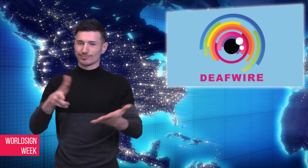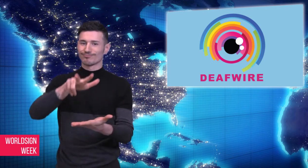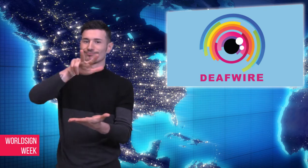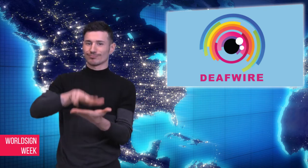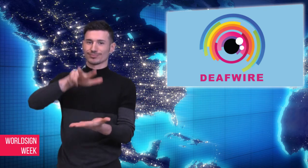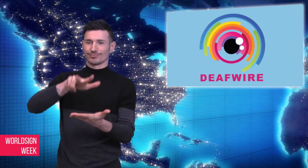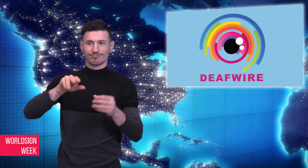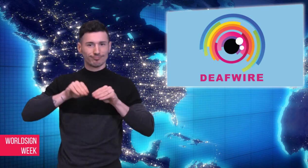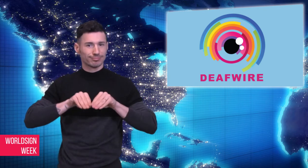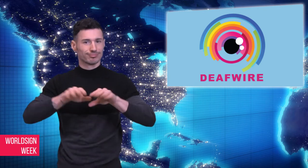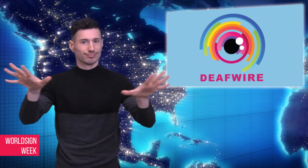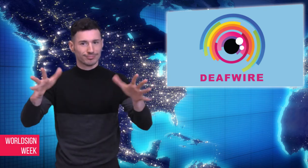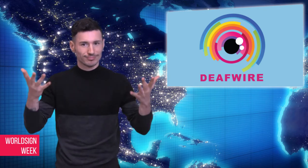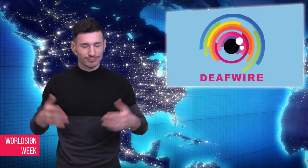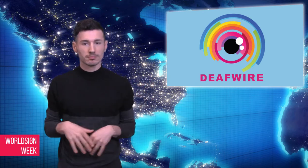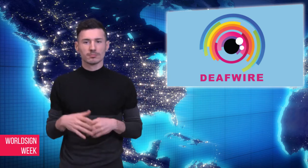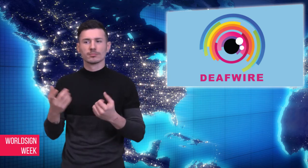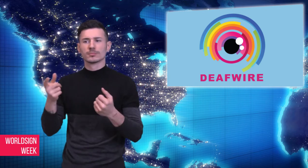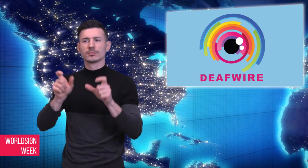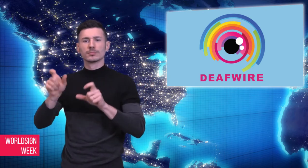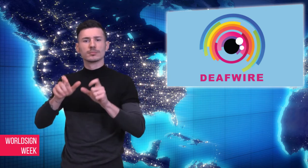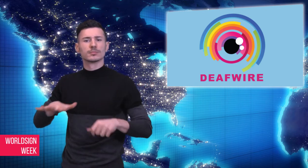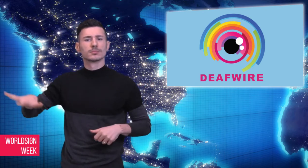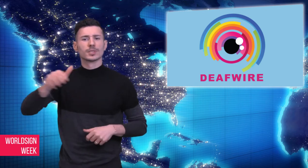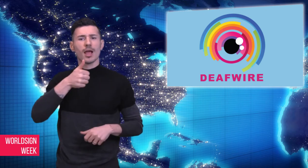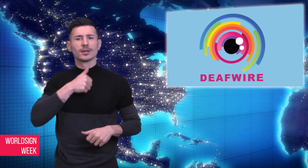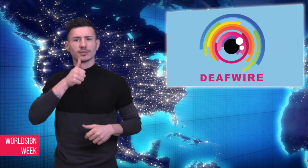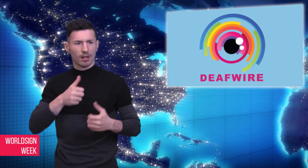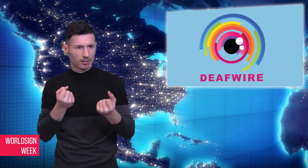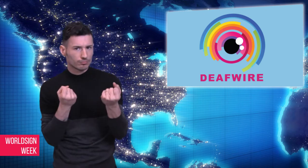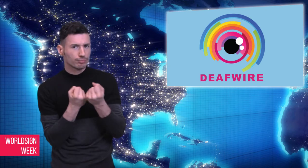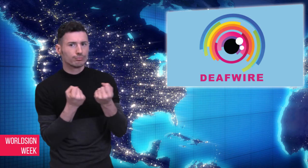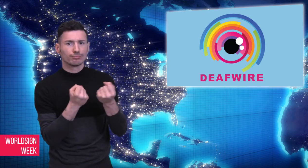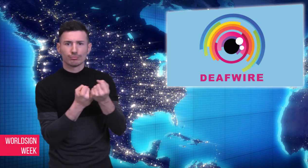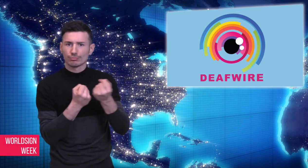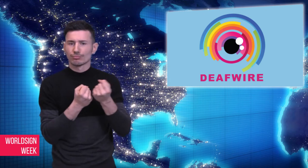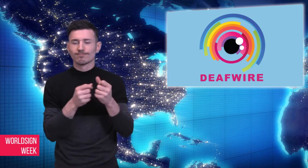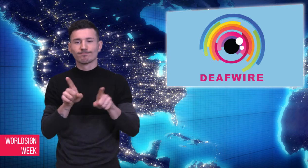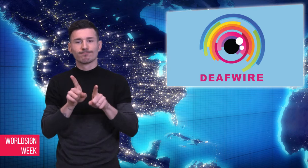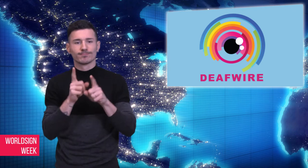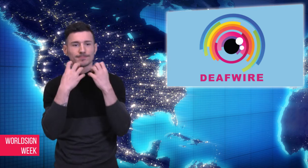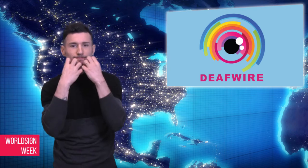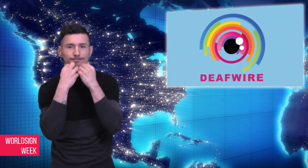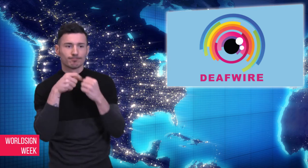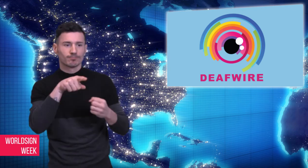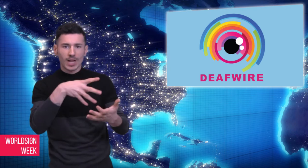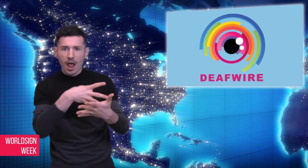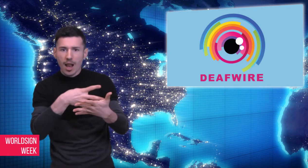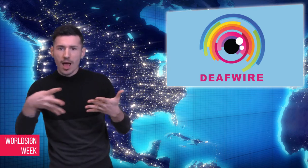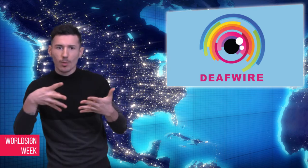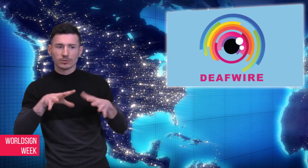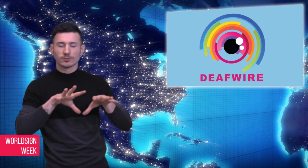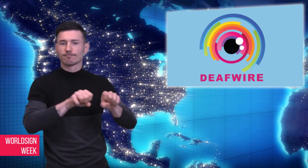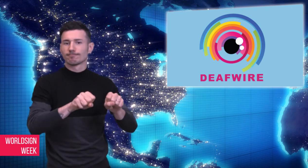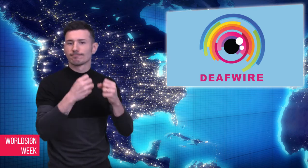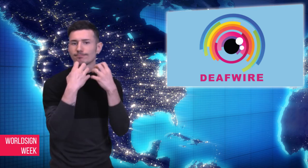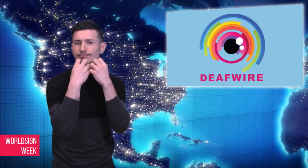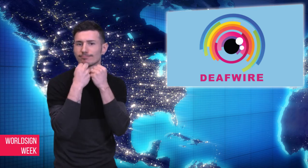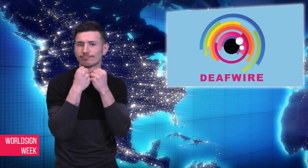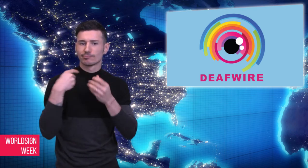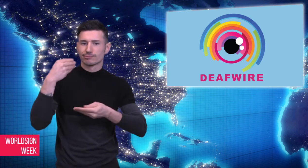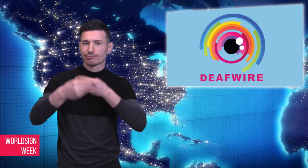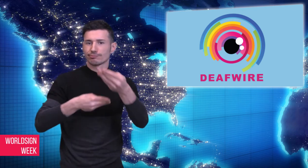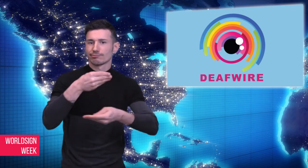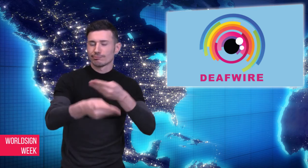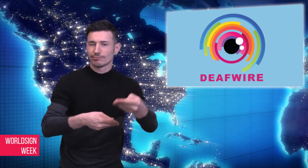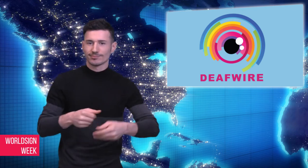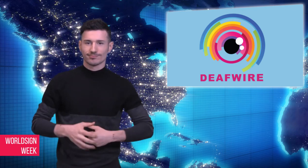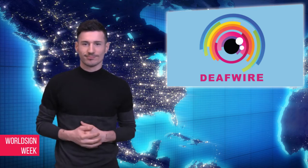and protect the language.